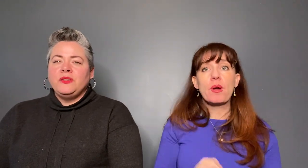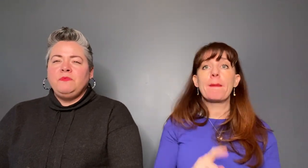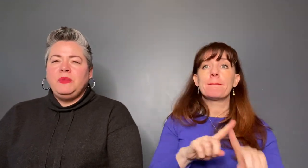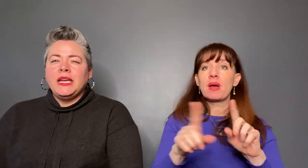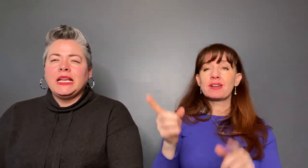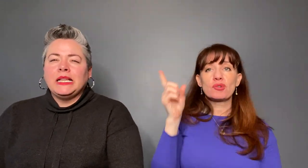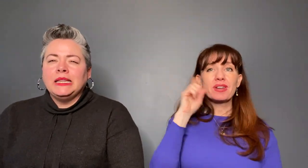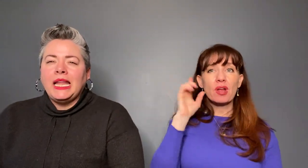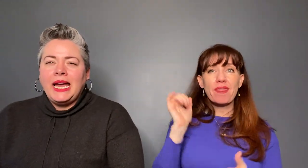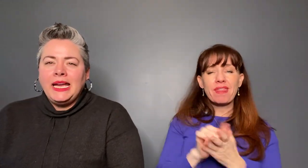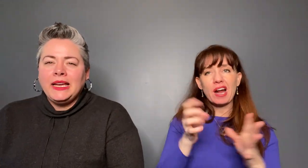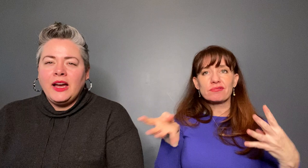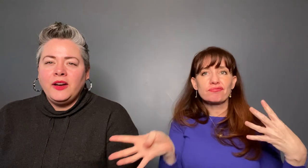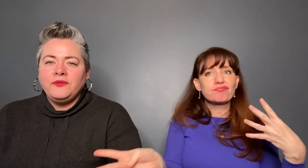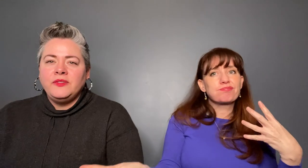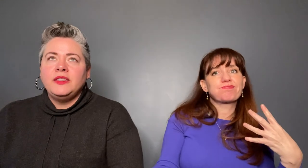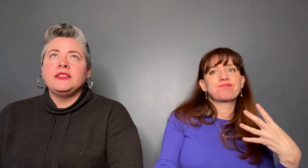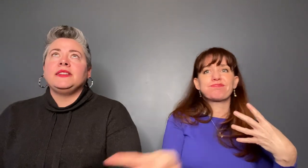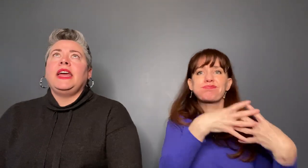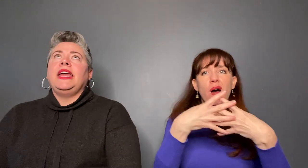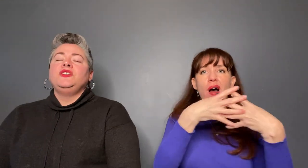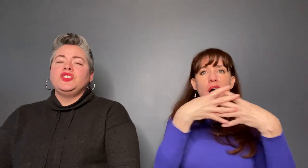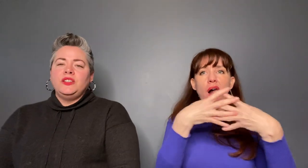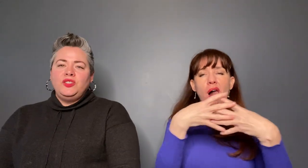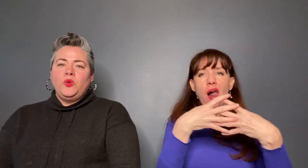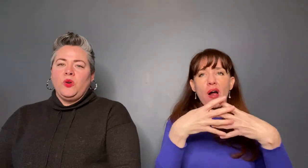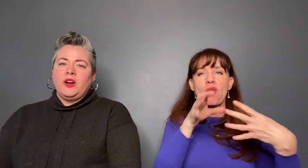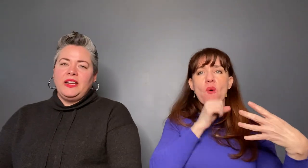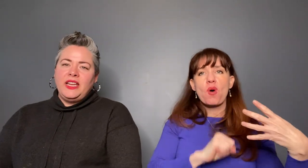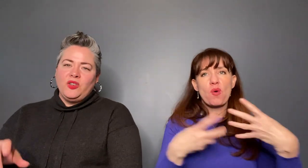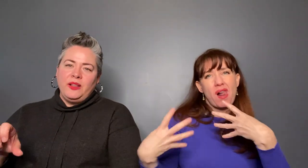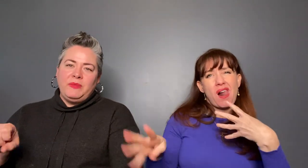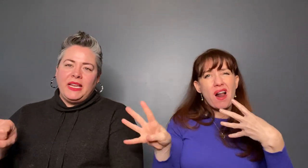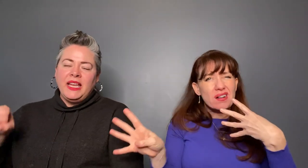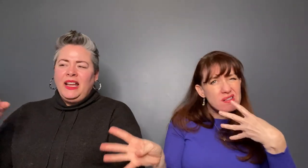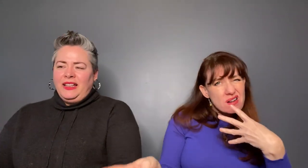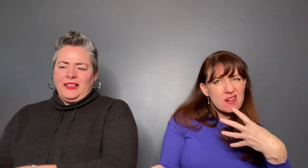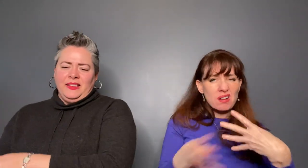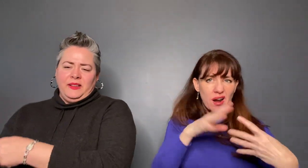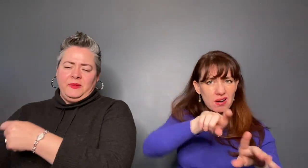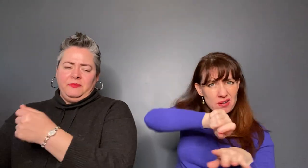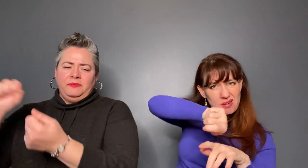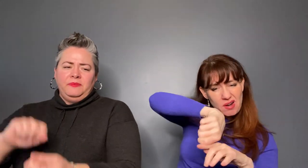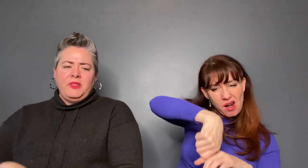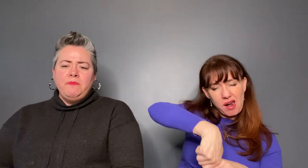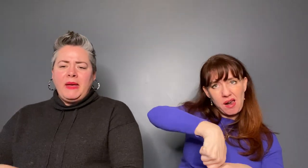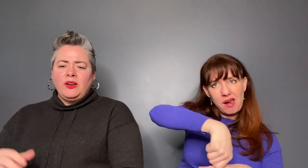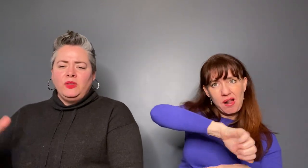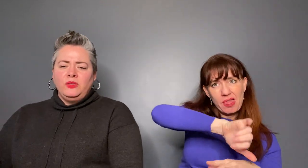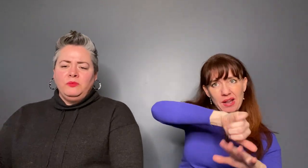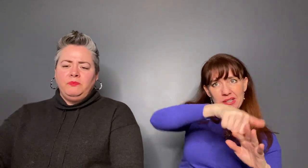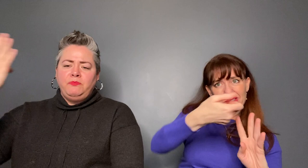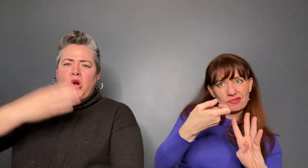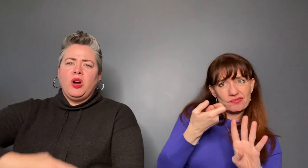the big clang of this ancient door and hear it being like the metal bar